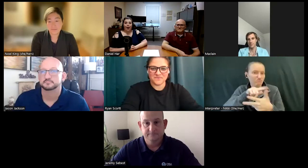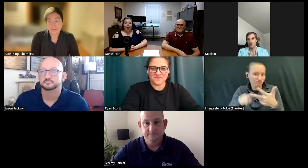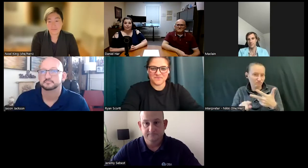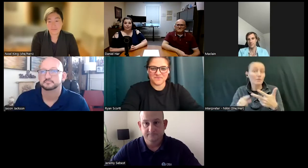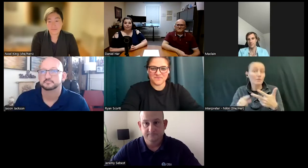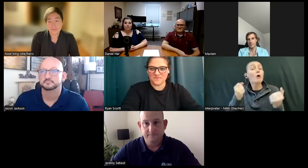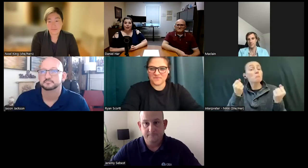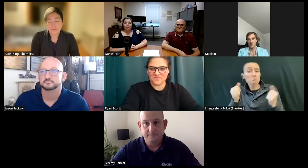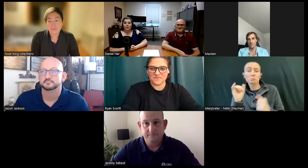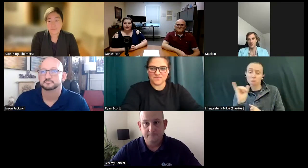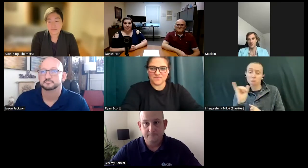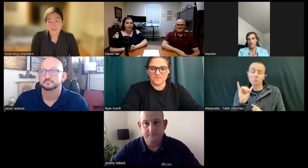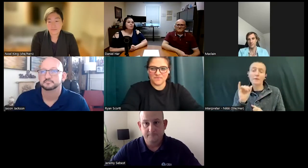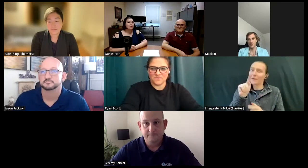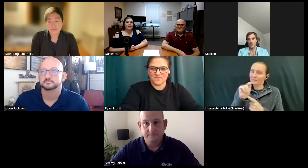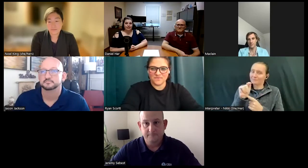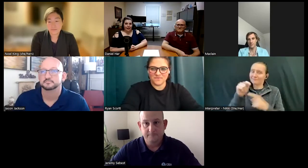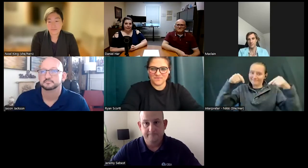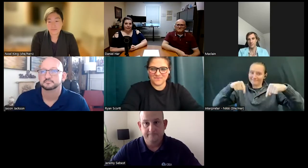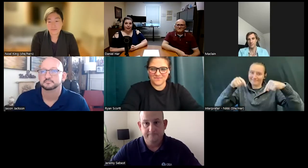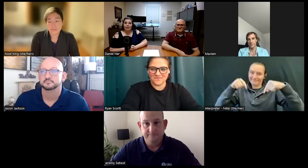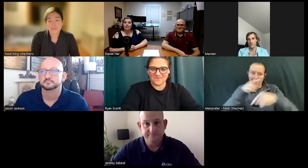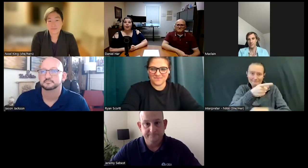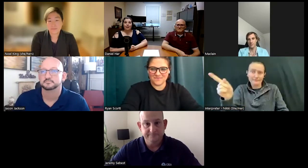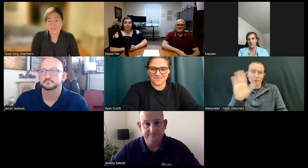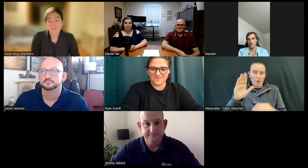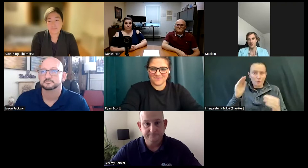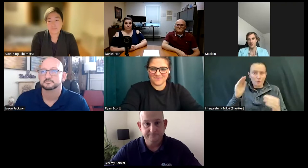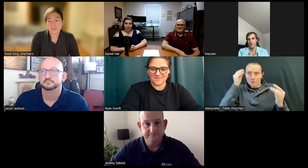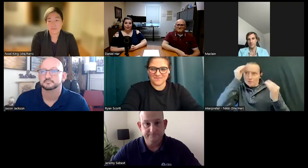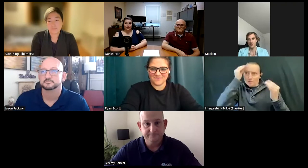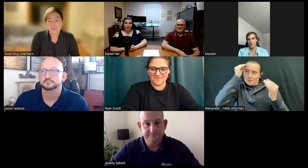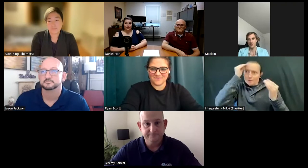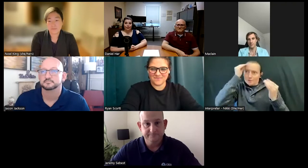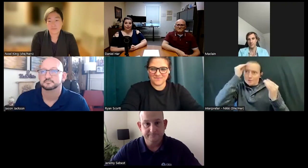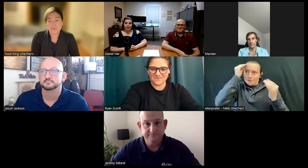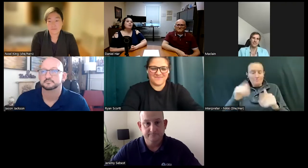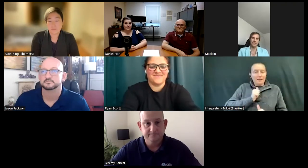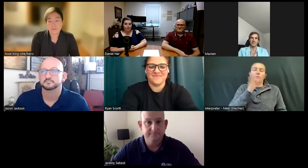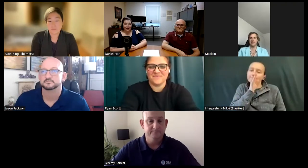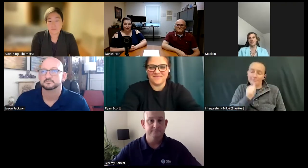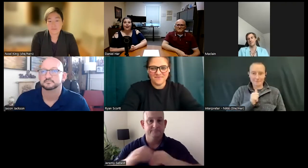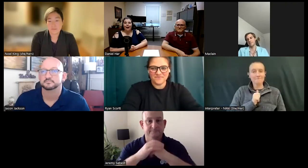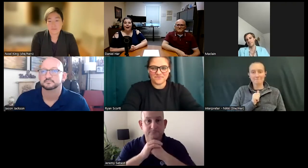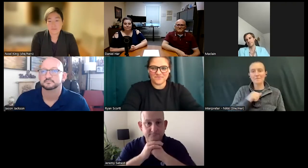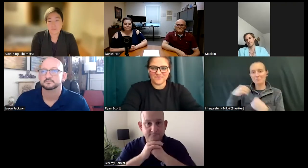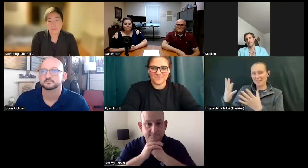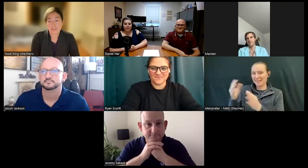but for the sake of everybody's sanity today myself and interpreters included I'll be voicing for myself.